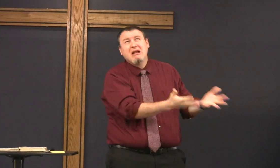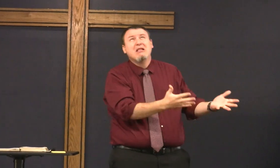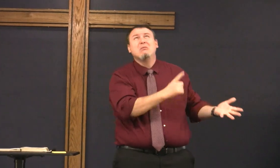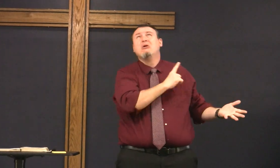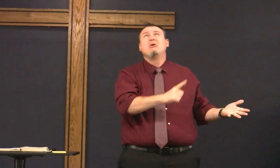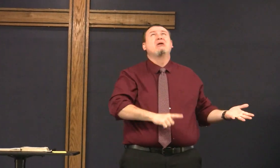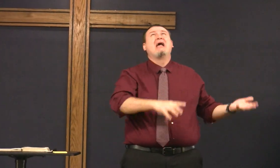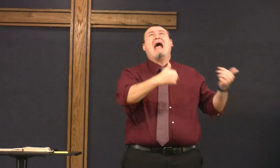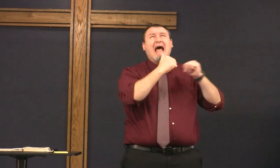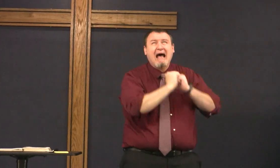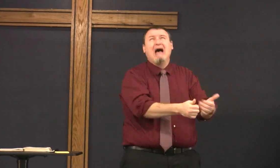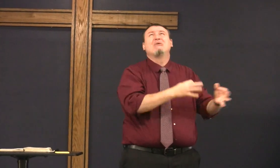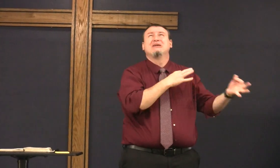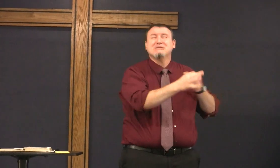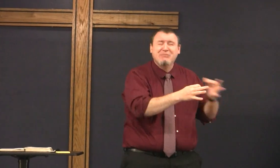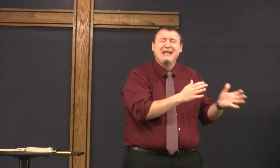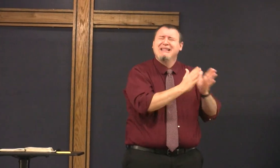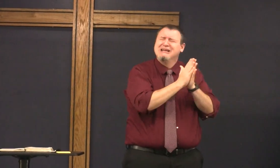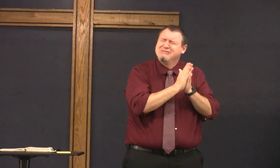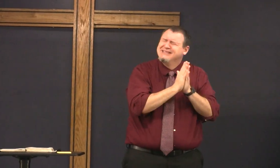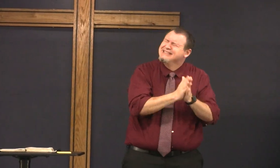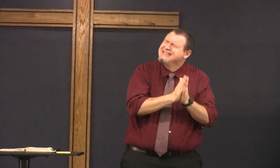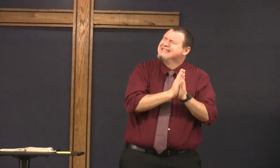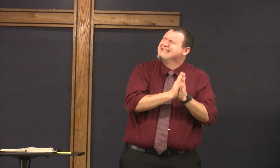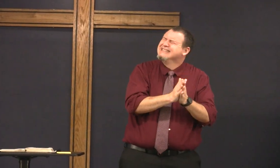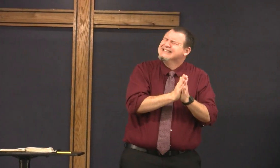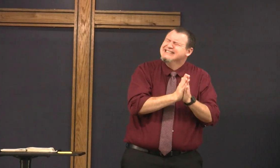I'm trying to explain this Lord how can I explain it to them